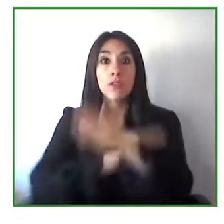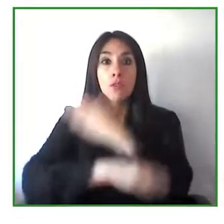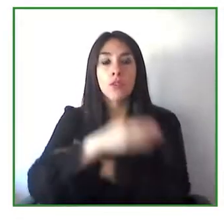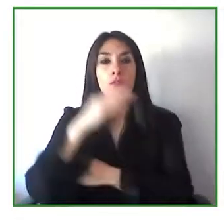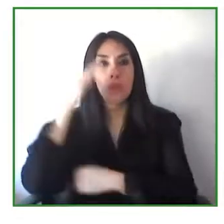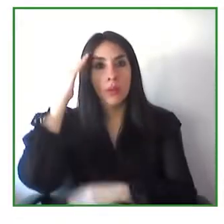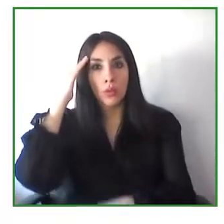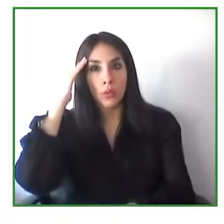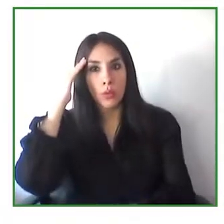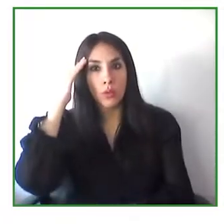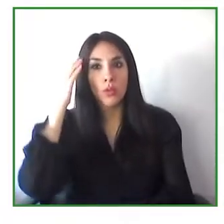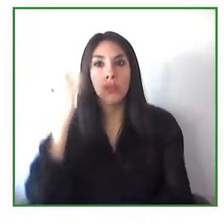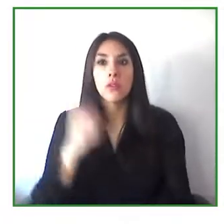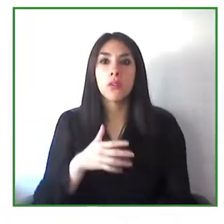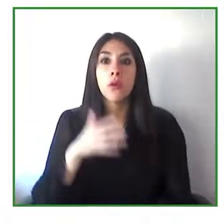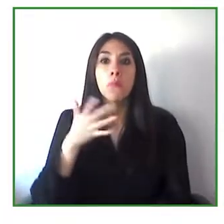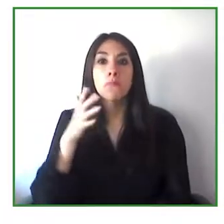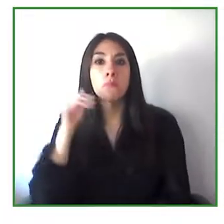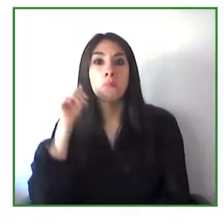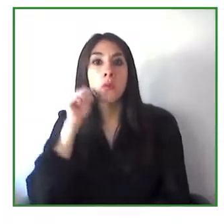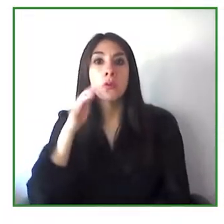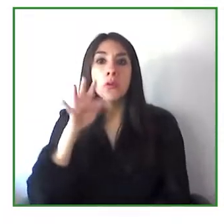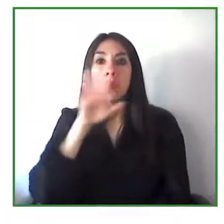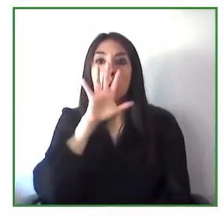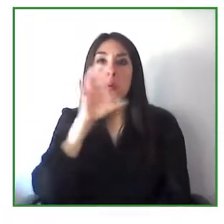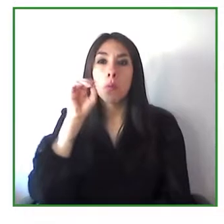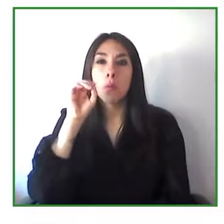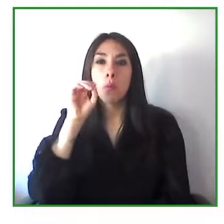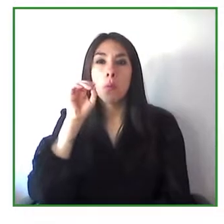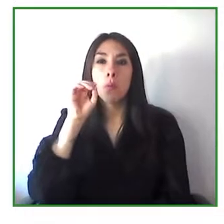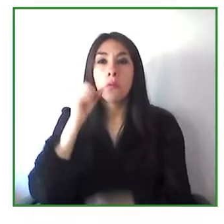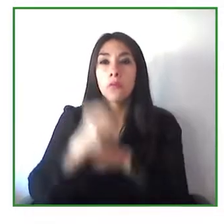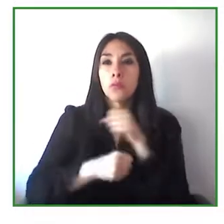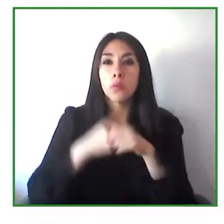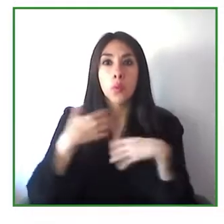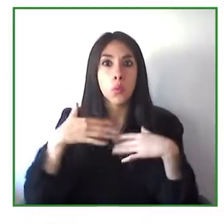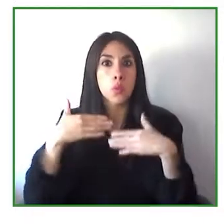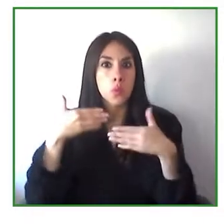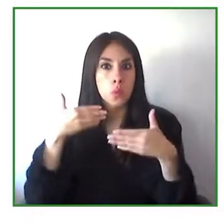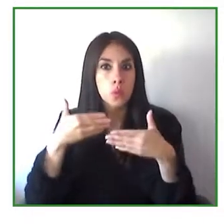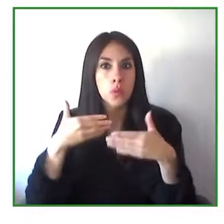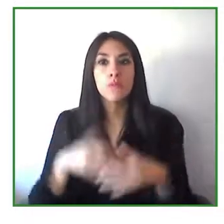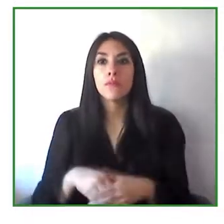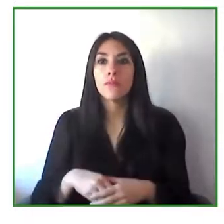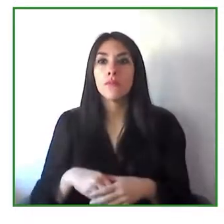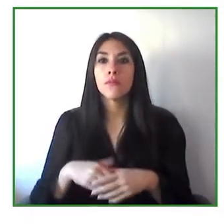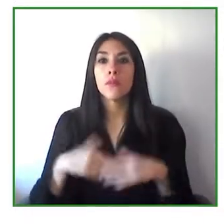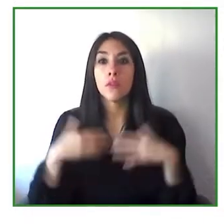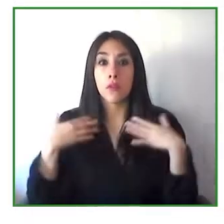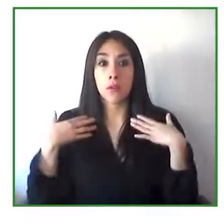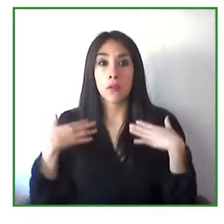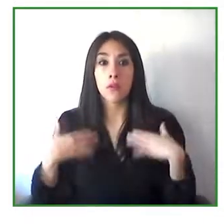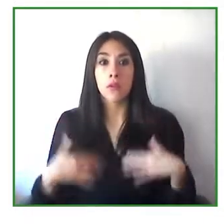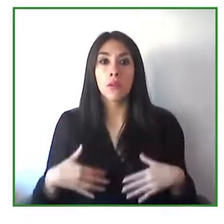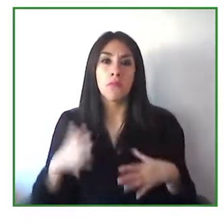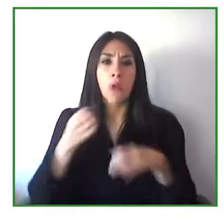I’m about 50 years old and wearing a beige sweater.